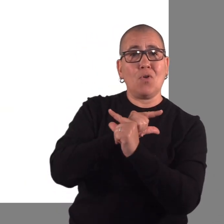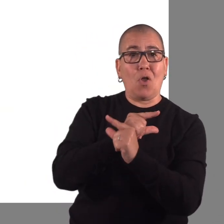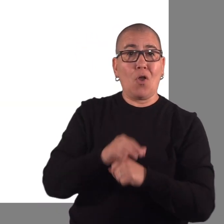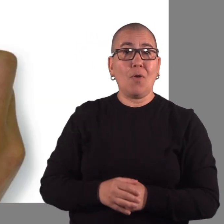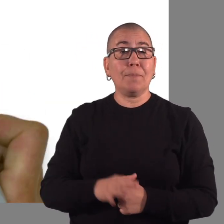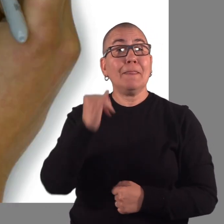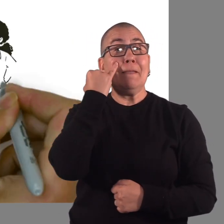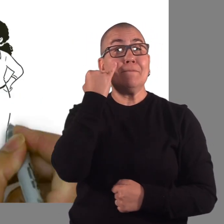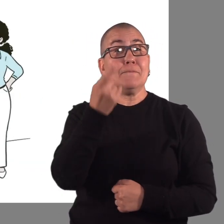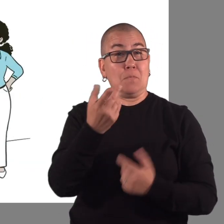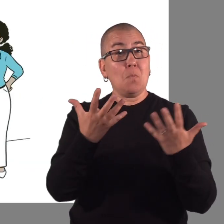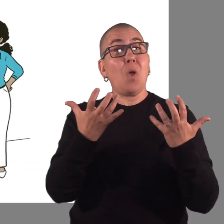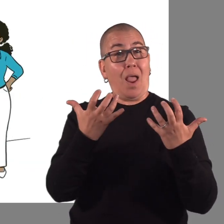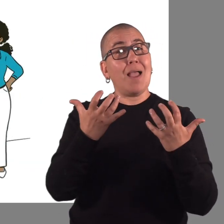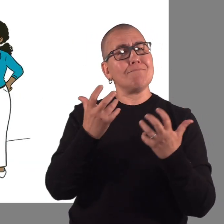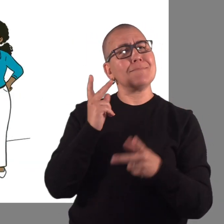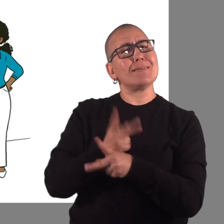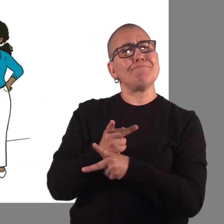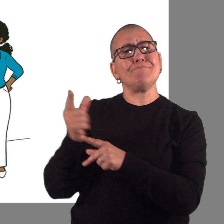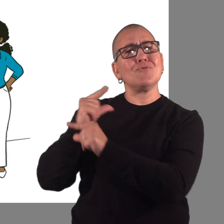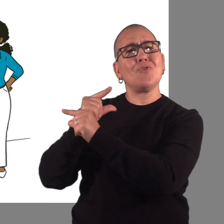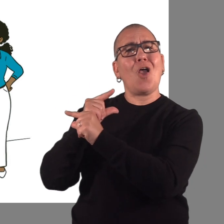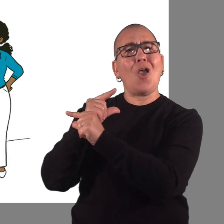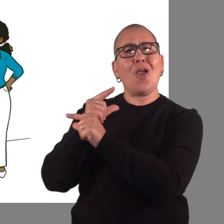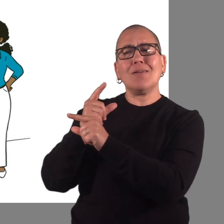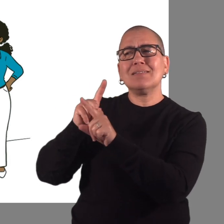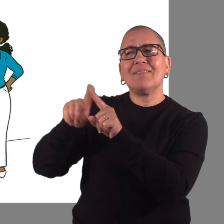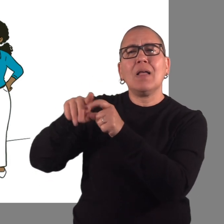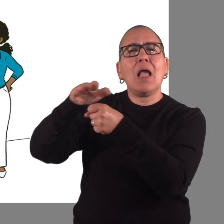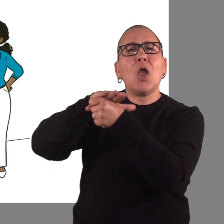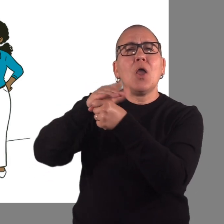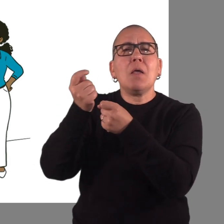If you want to keep certain parts of guardianship, but get back